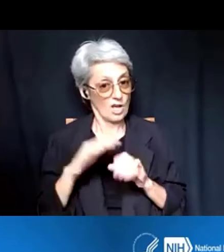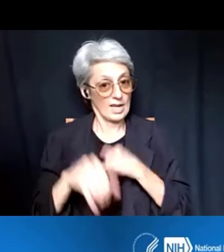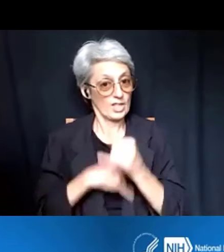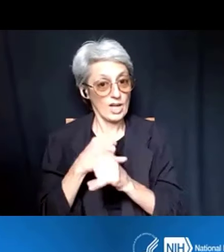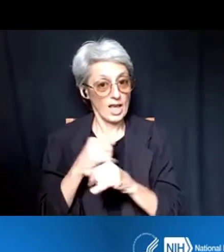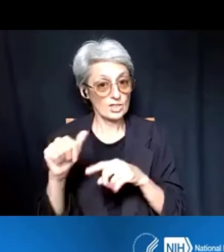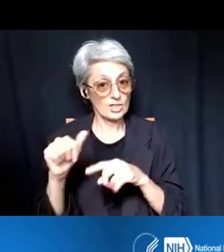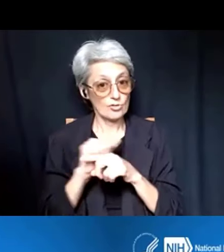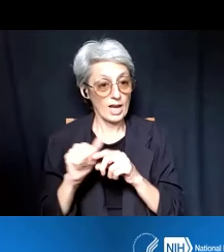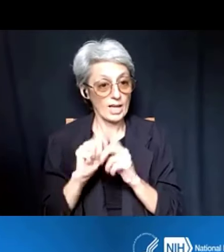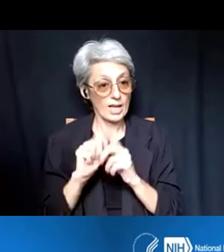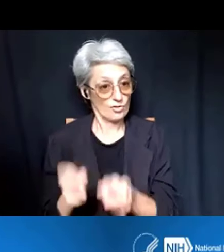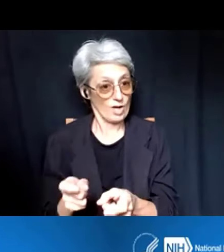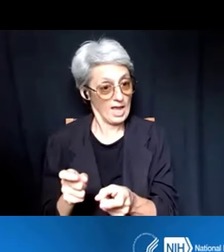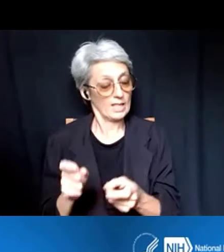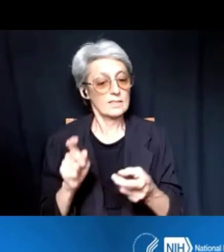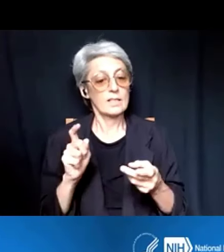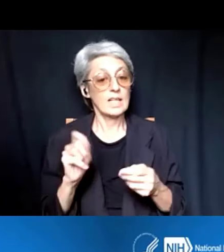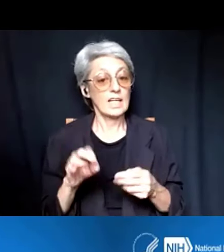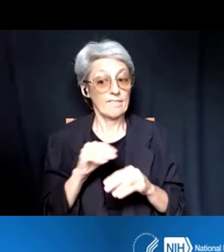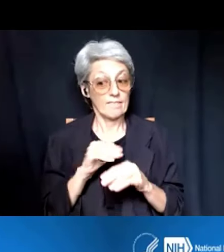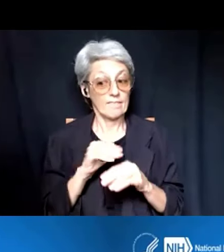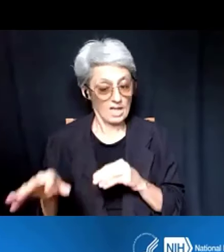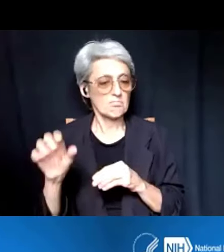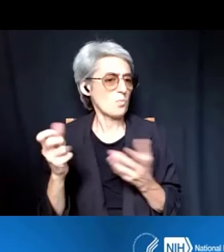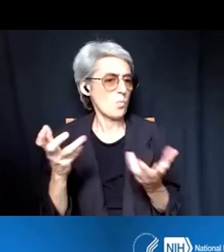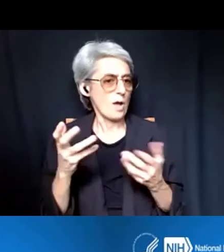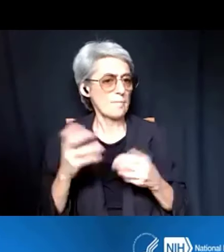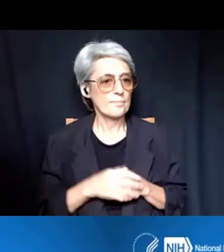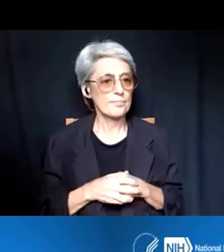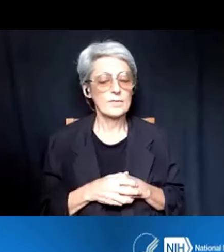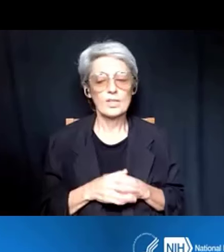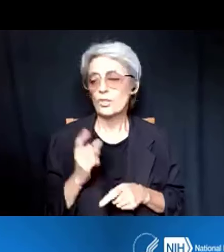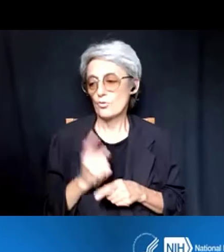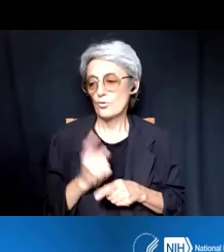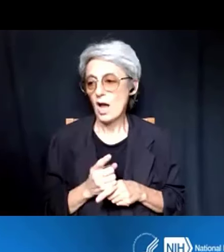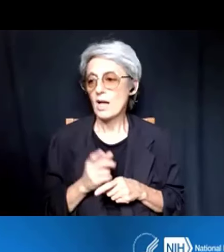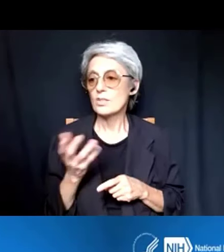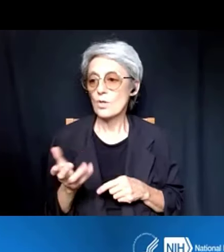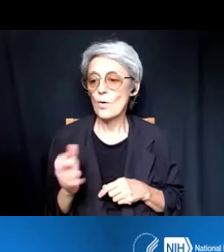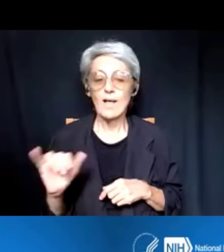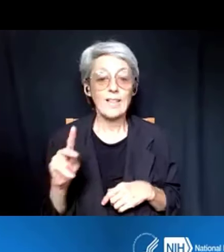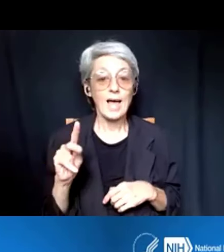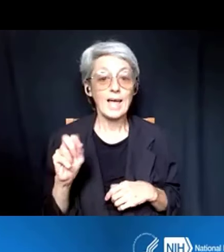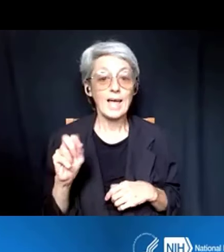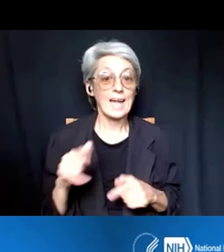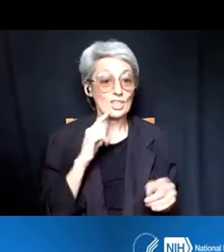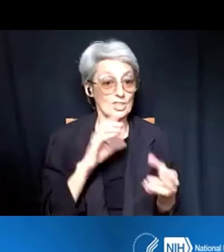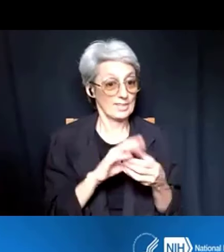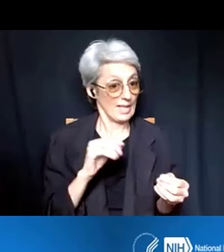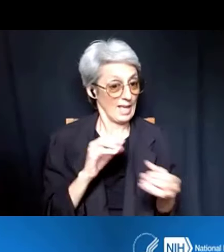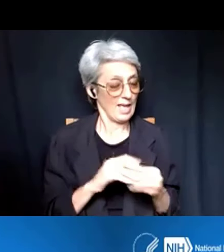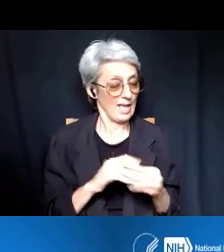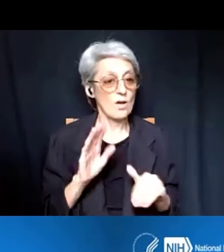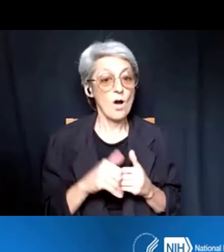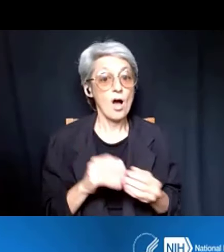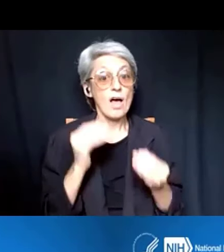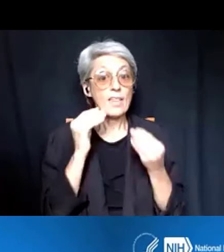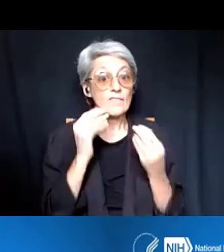And if so, what is that impact? Dr. Ericka Boone: Right. Just like Kenny said, all the information that you need is within the NOFO.